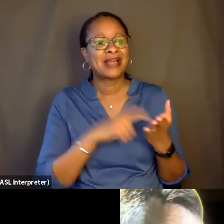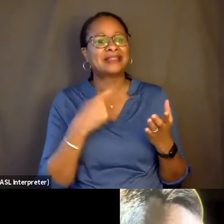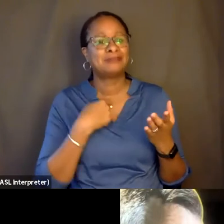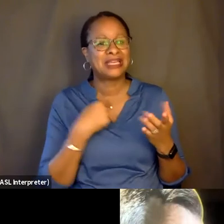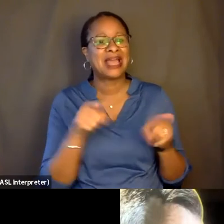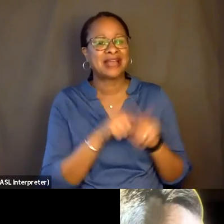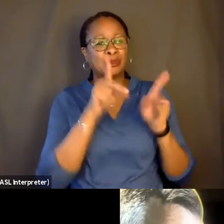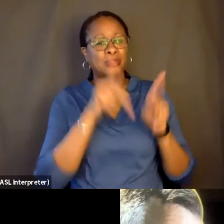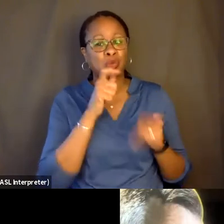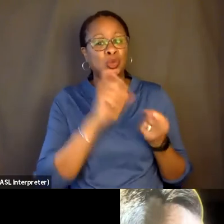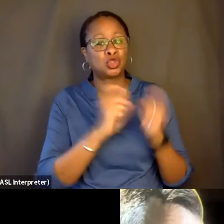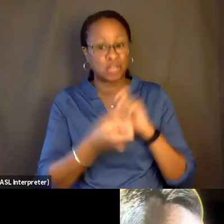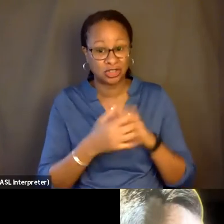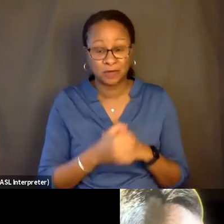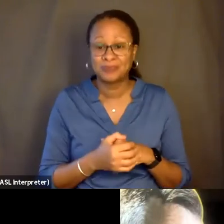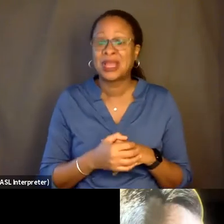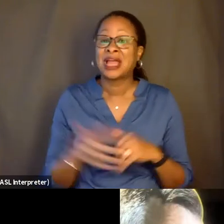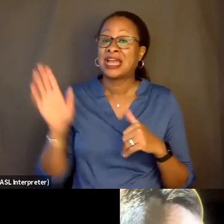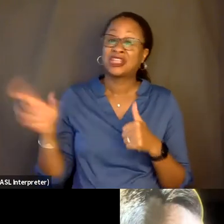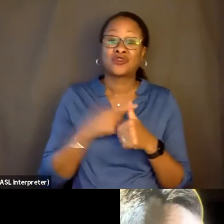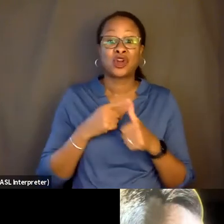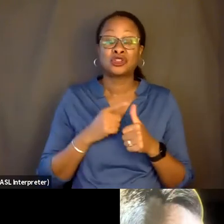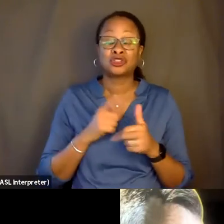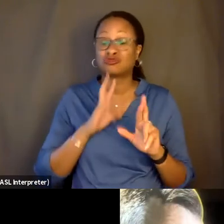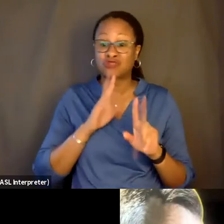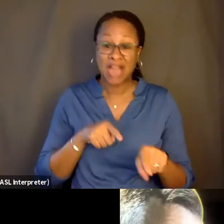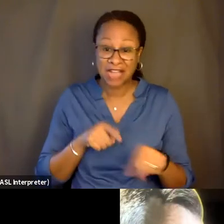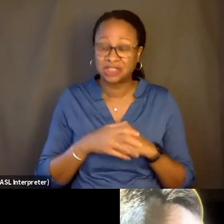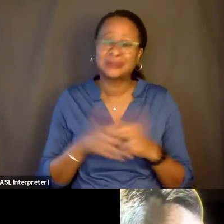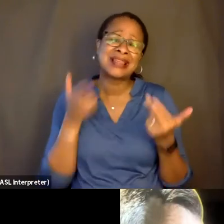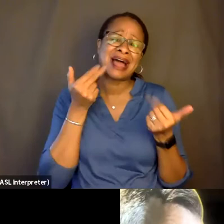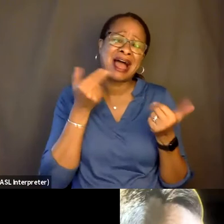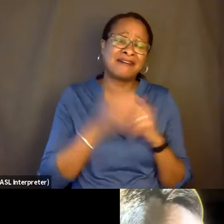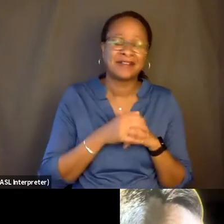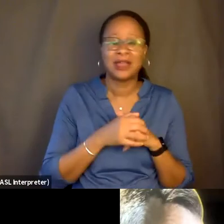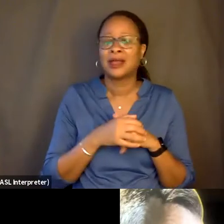Adams comics, who snuck me into Mel Brooks' "Young Frankenstein," who loved Monty Python,